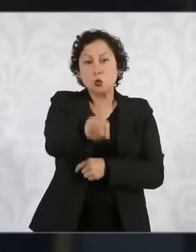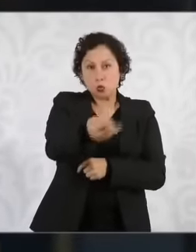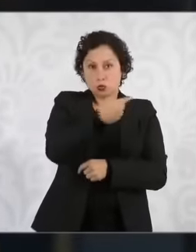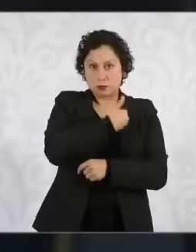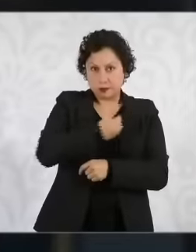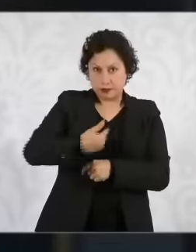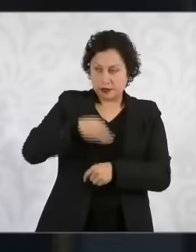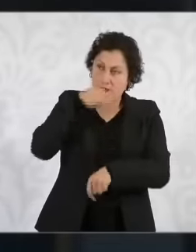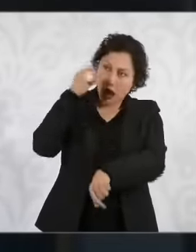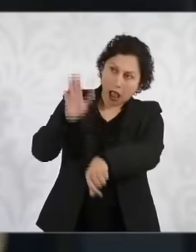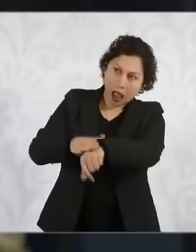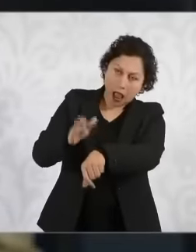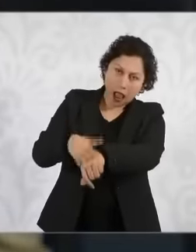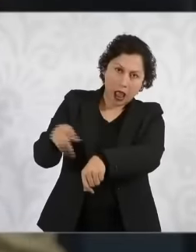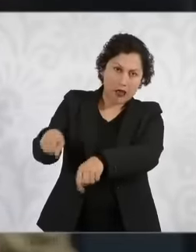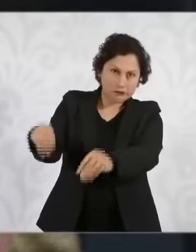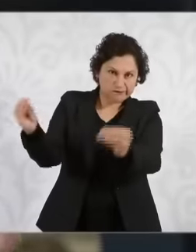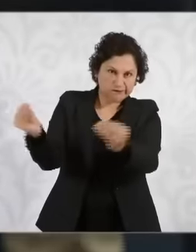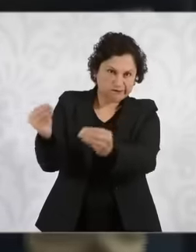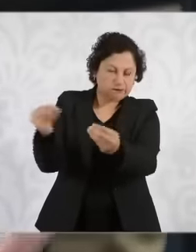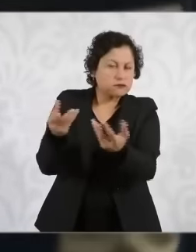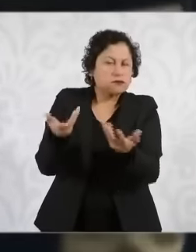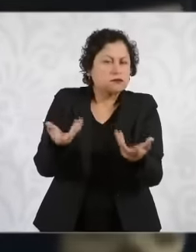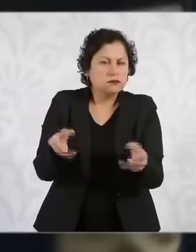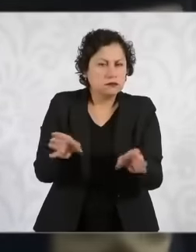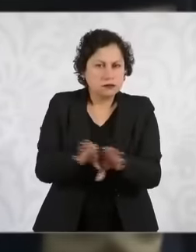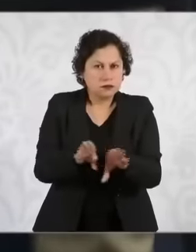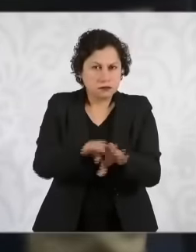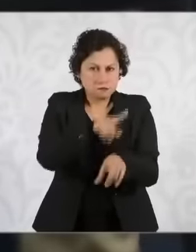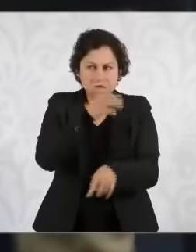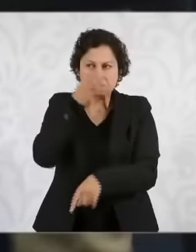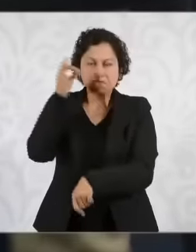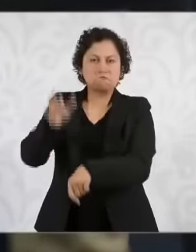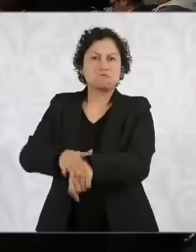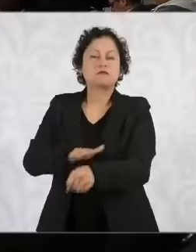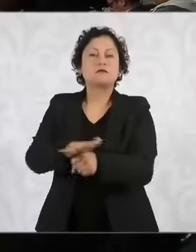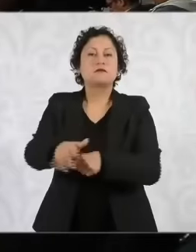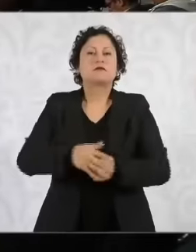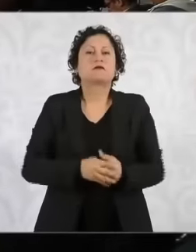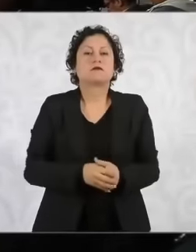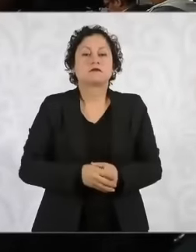this clash or dispute that the deputies and senators from Morena have? No, I am not aware